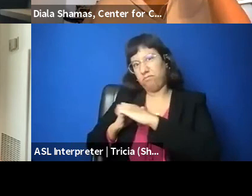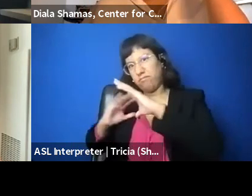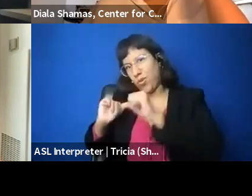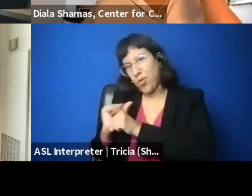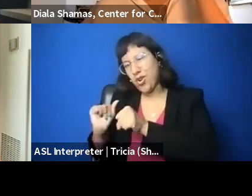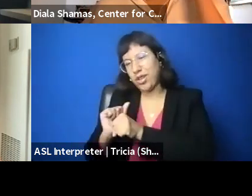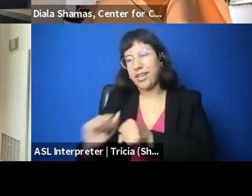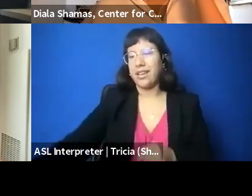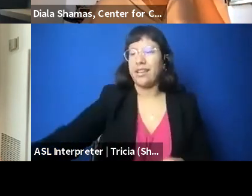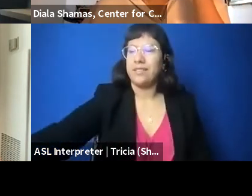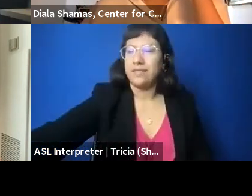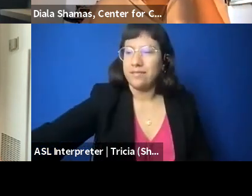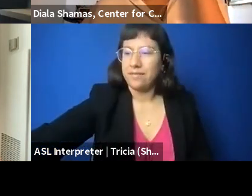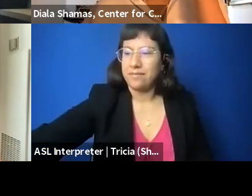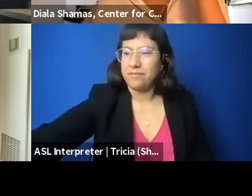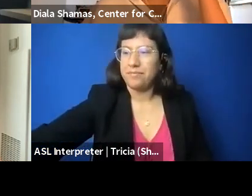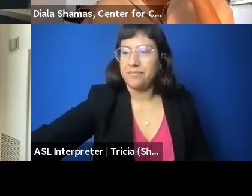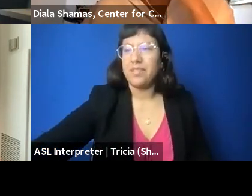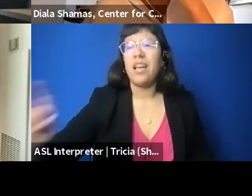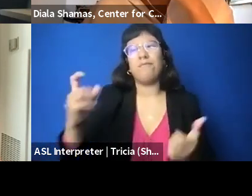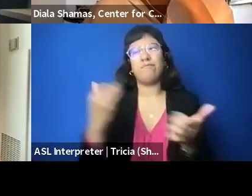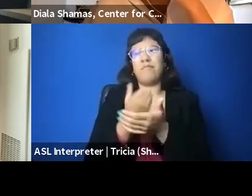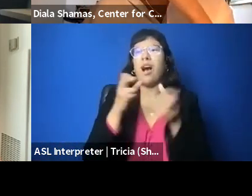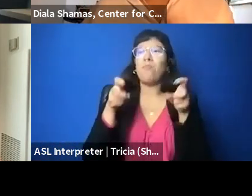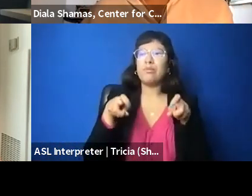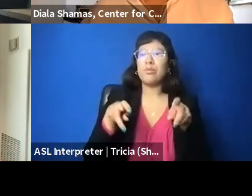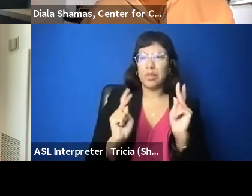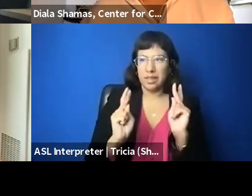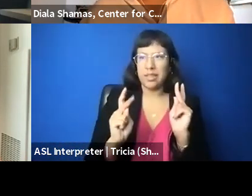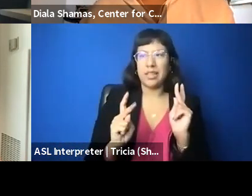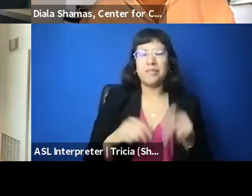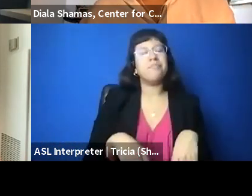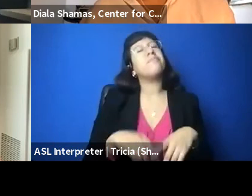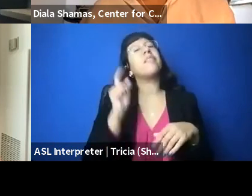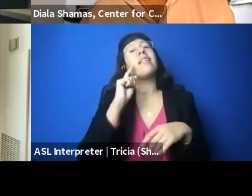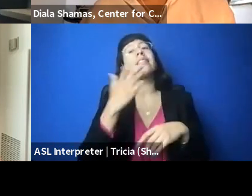this opportunity to tell you that in addition to finding the handles for our amazing panelists